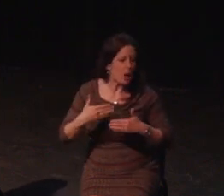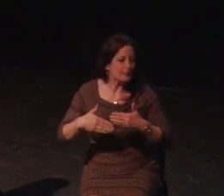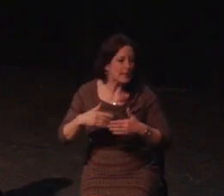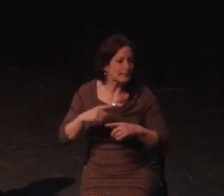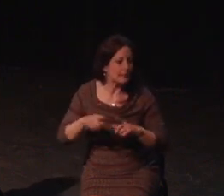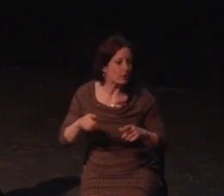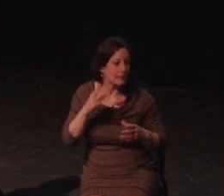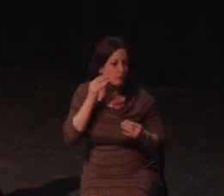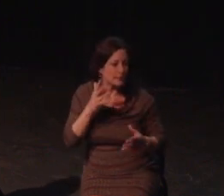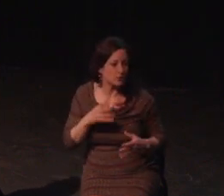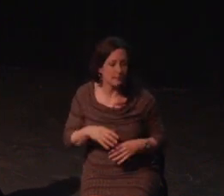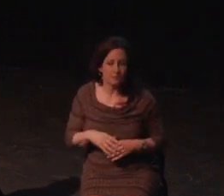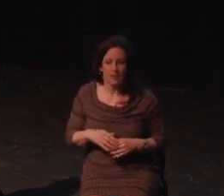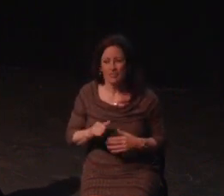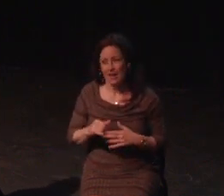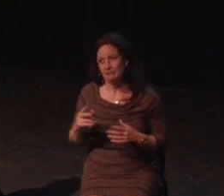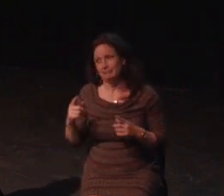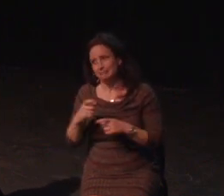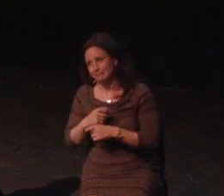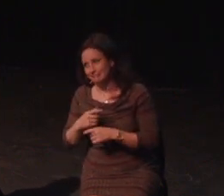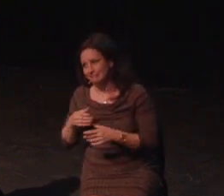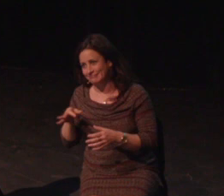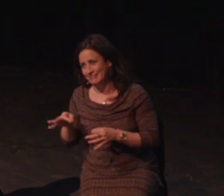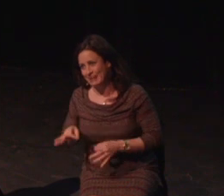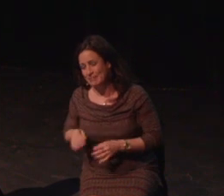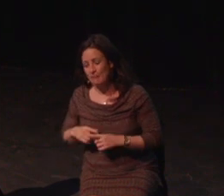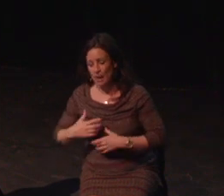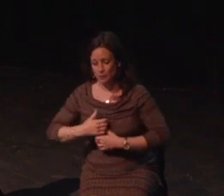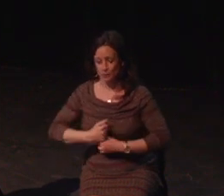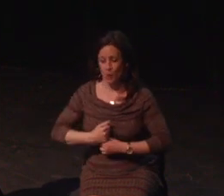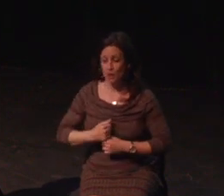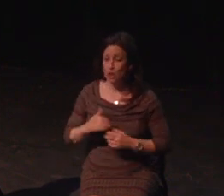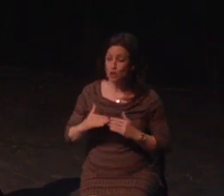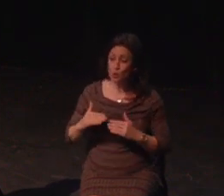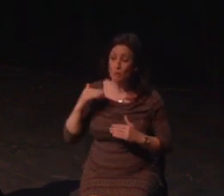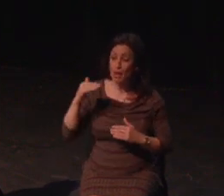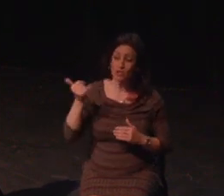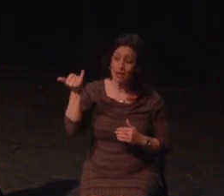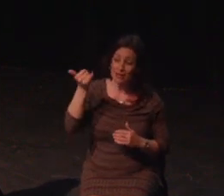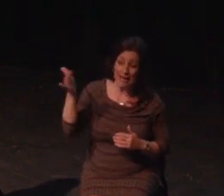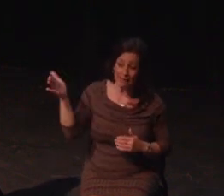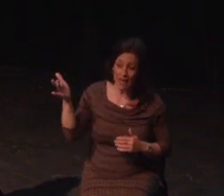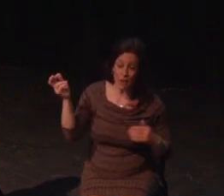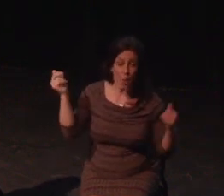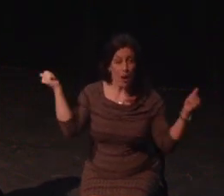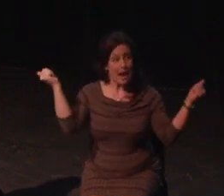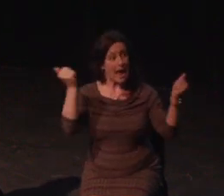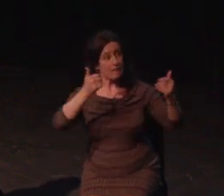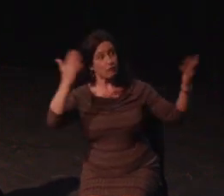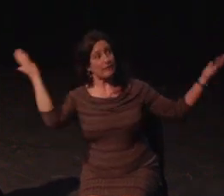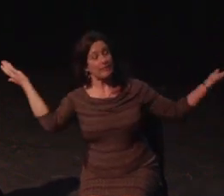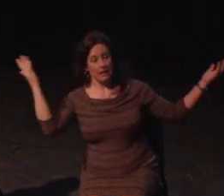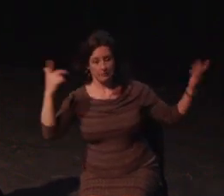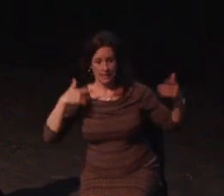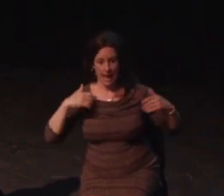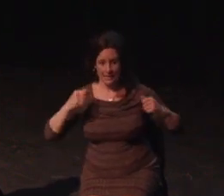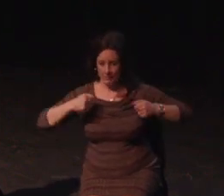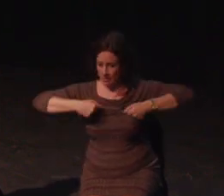I'm so happy to be in a room full of people on board with accessibility.